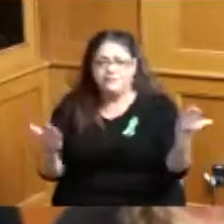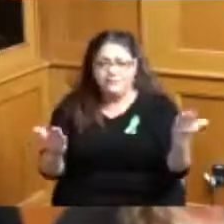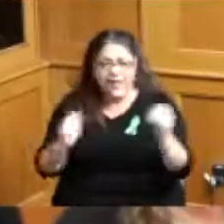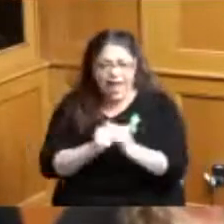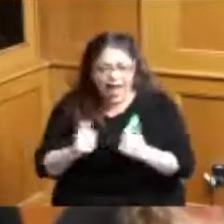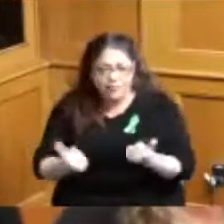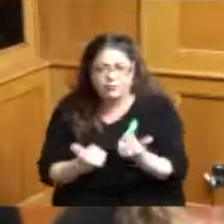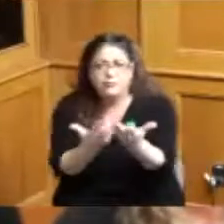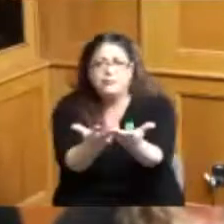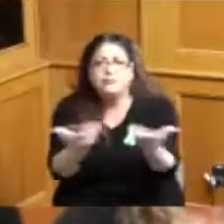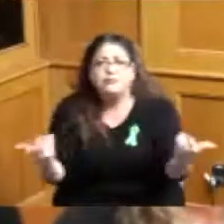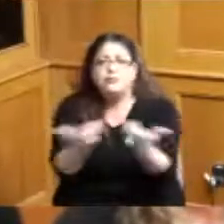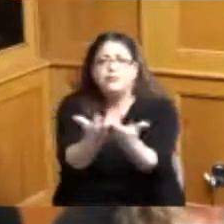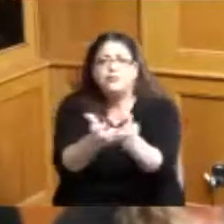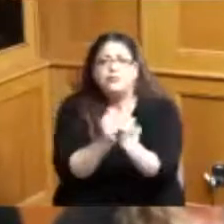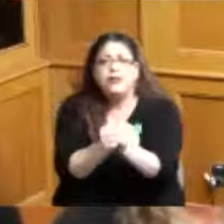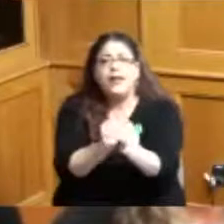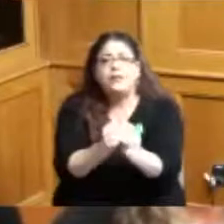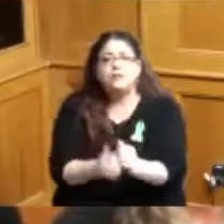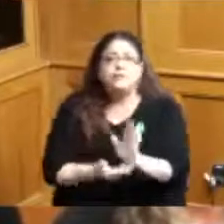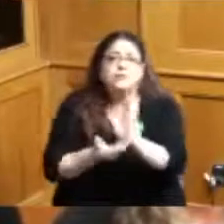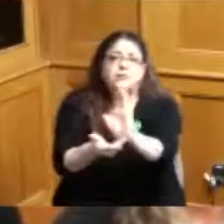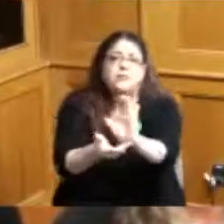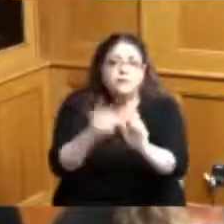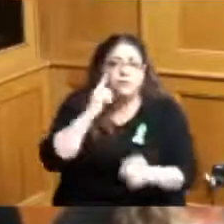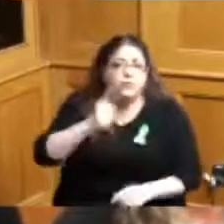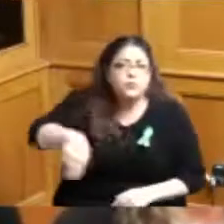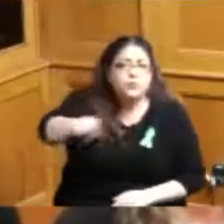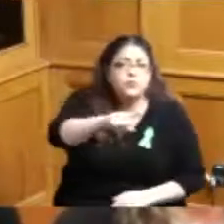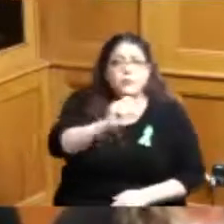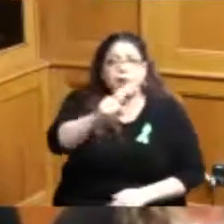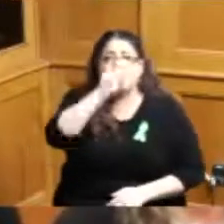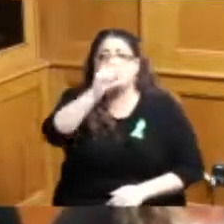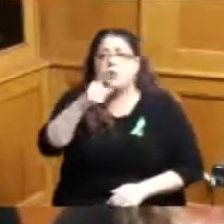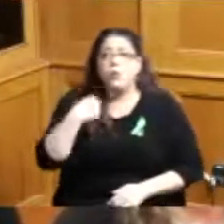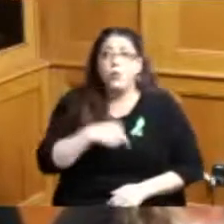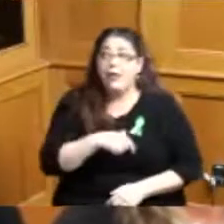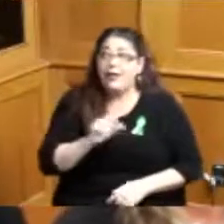across the state have done to make sure that we replenish our child care workforce or we won't